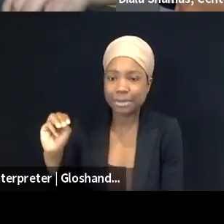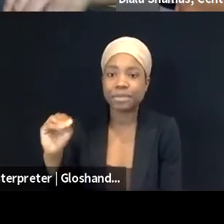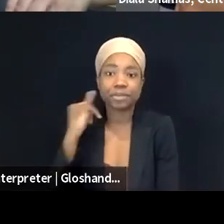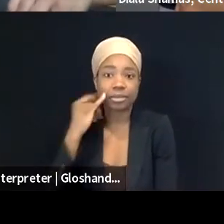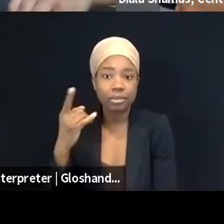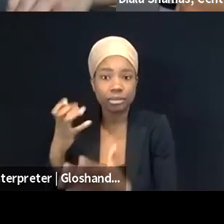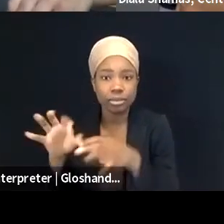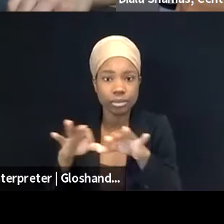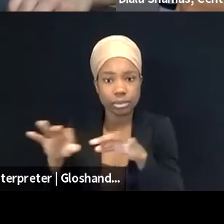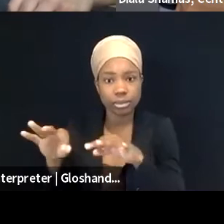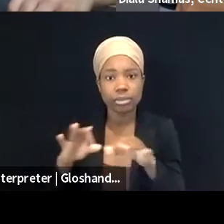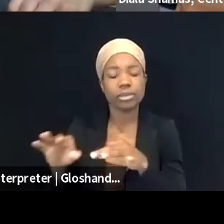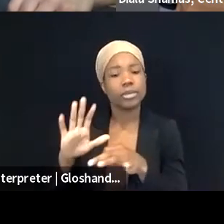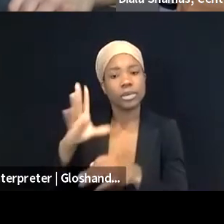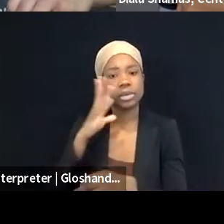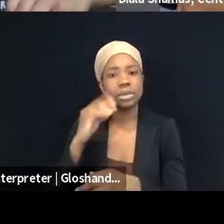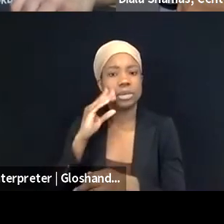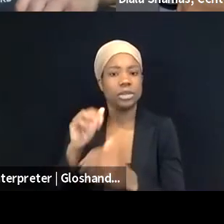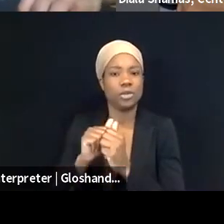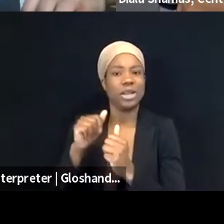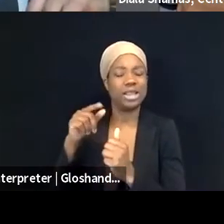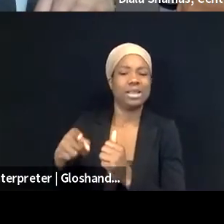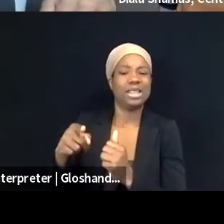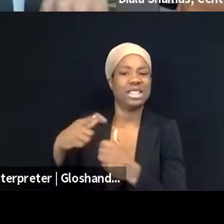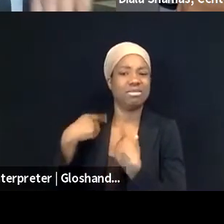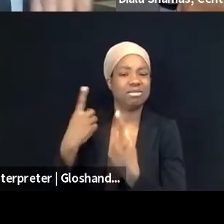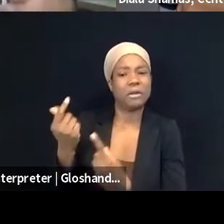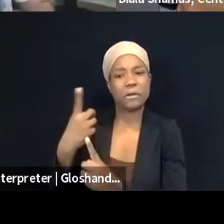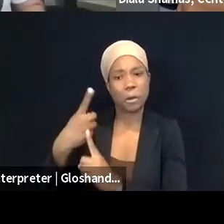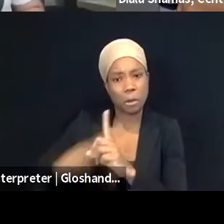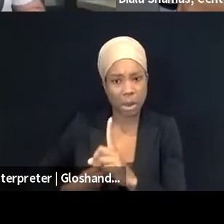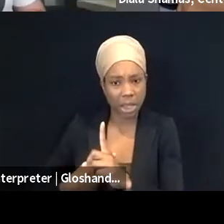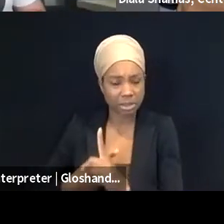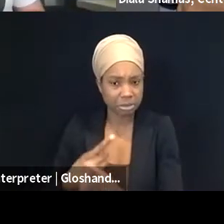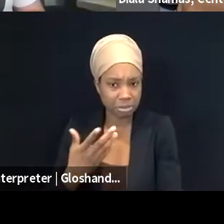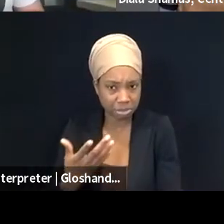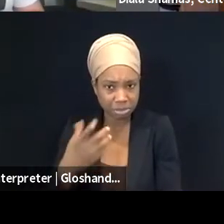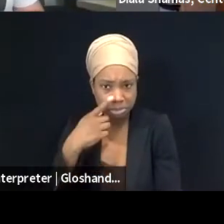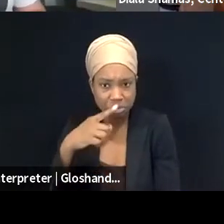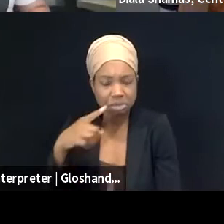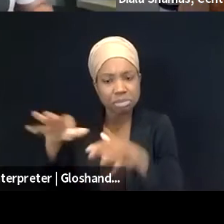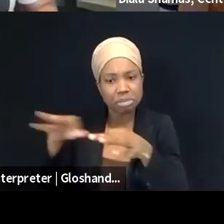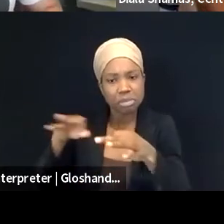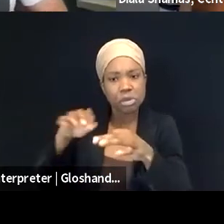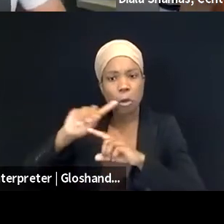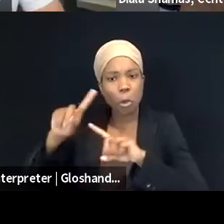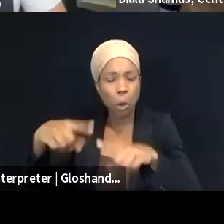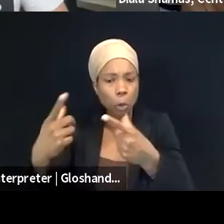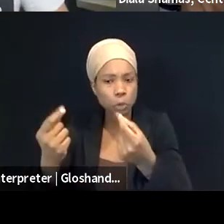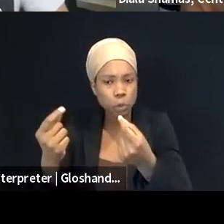over the last few months. Yeah, so basically in the last few months, we have been documenting all the,